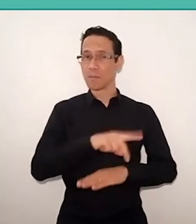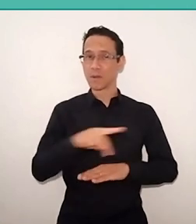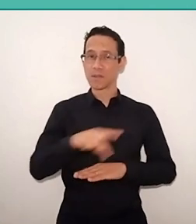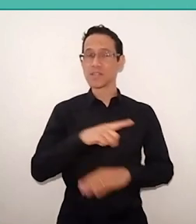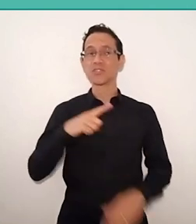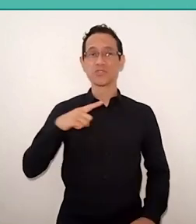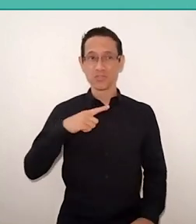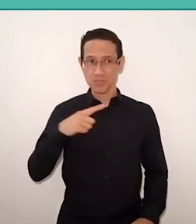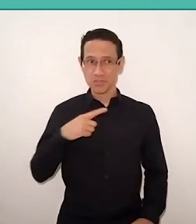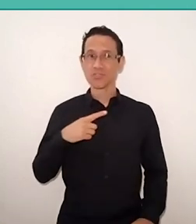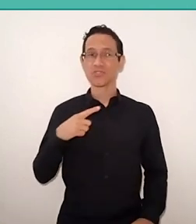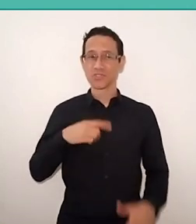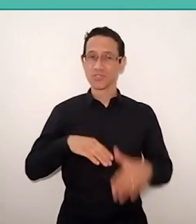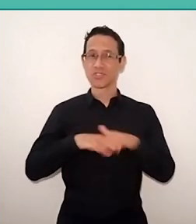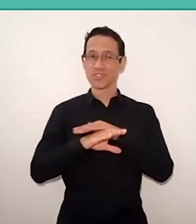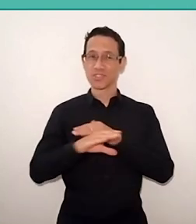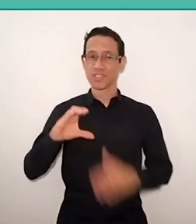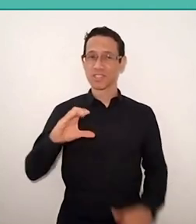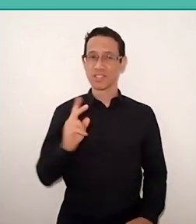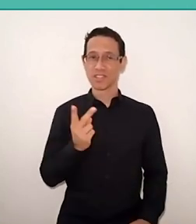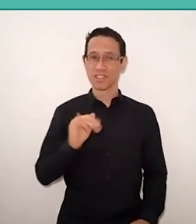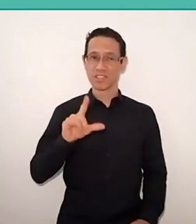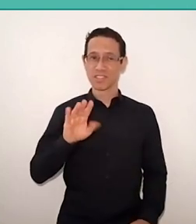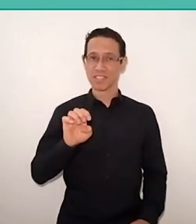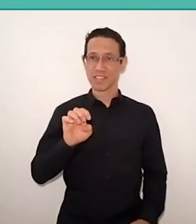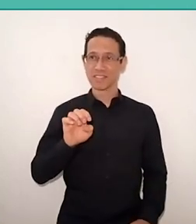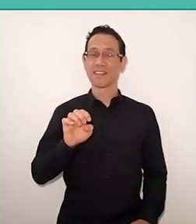was in Chile. We did a facsimile edit.